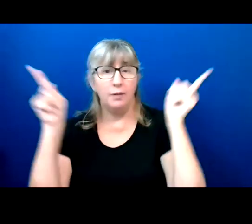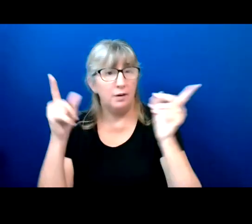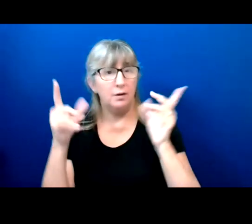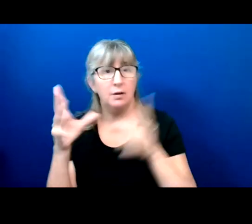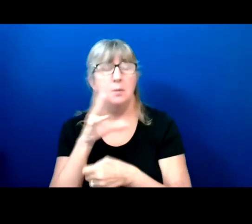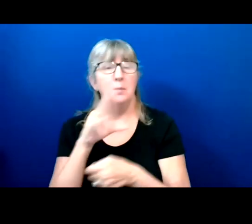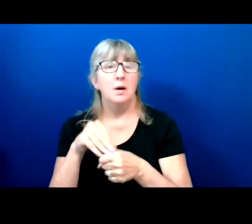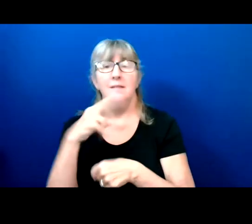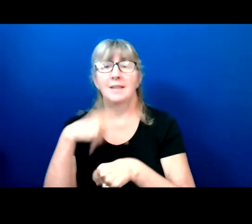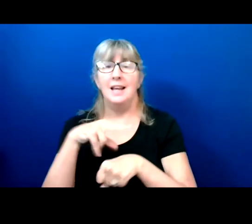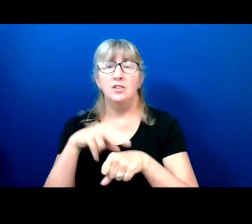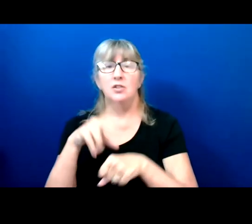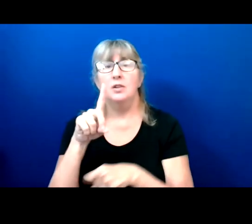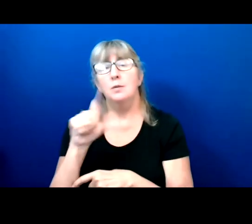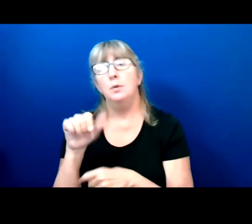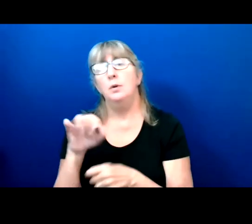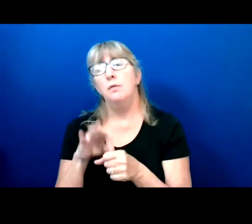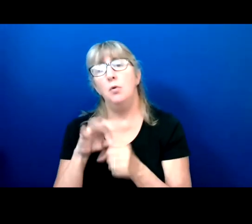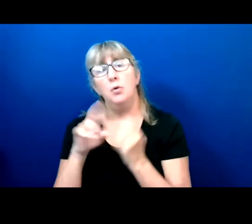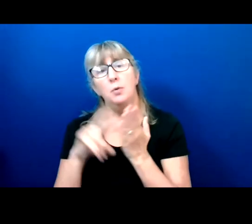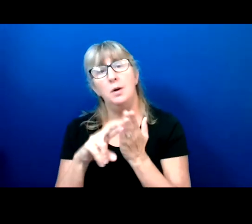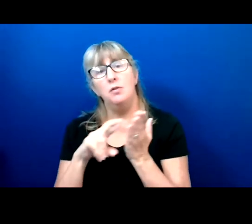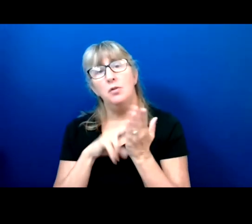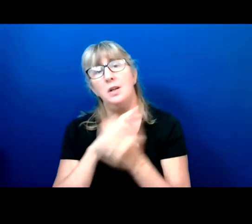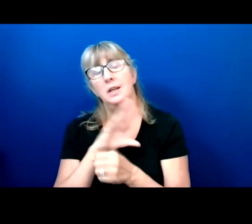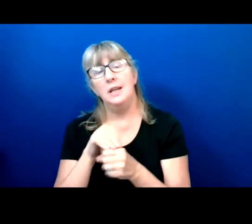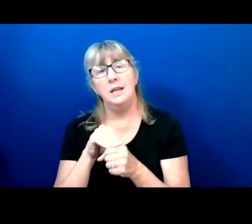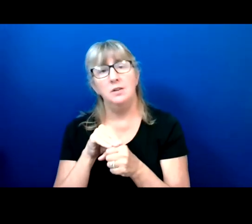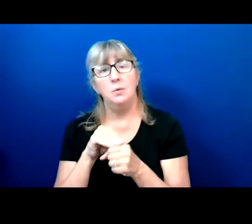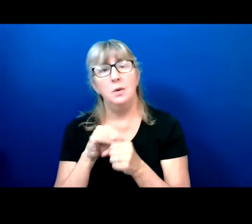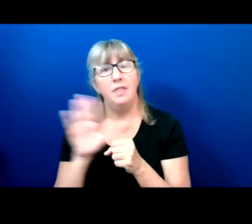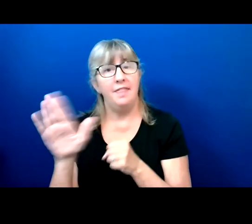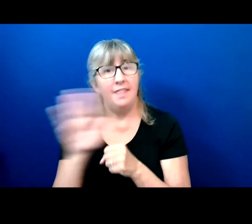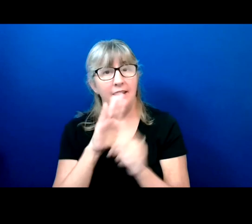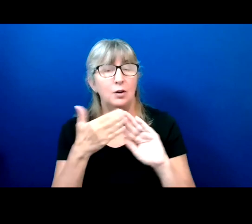voter registration week engaging with the voters.